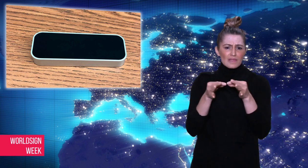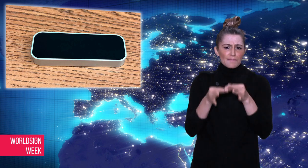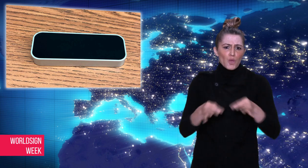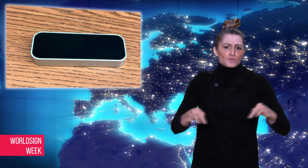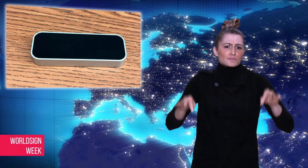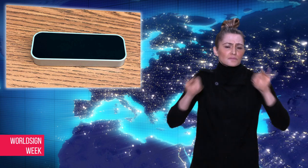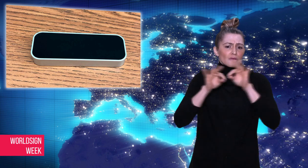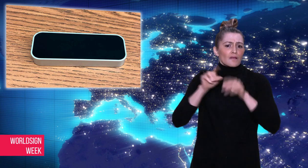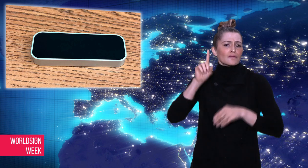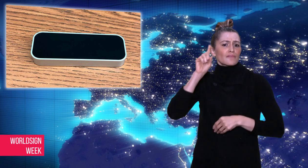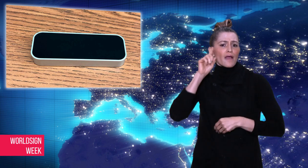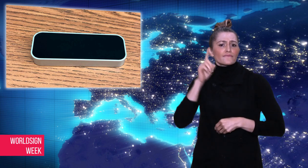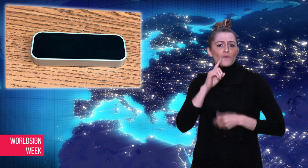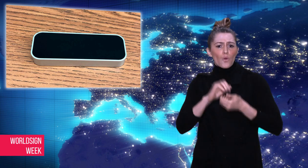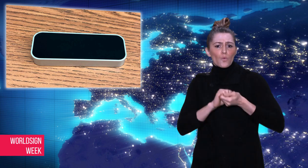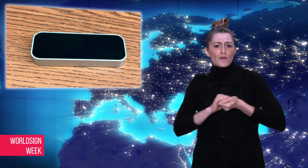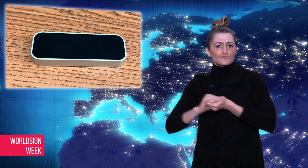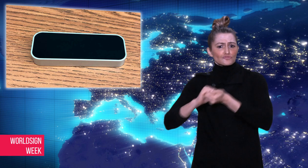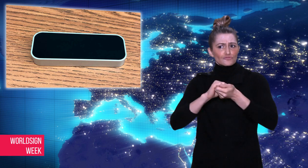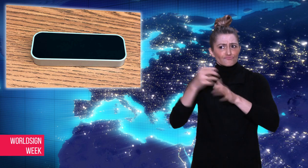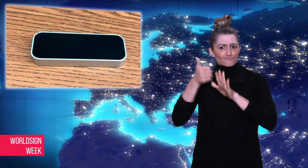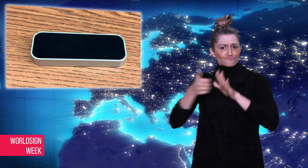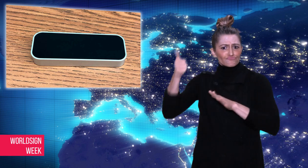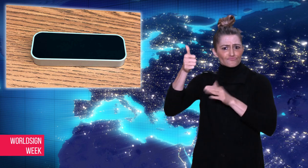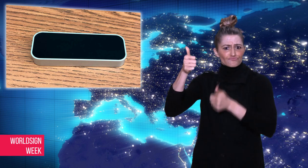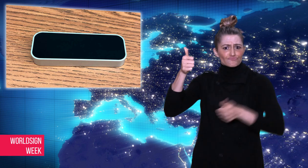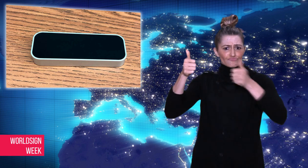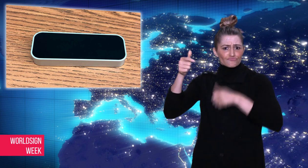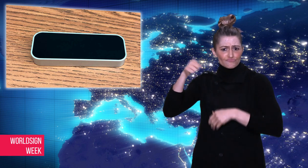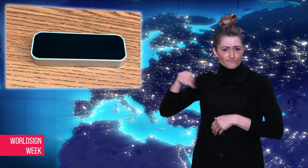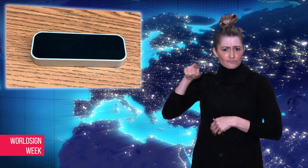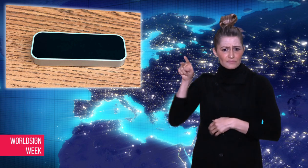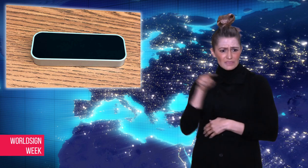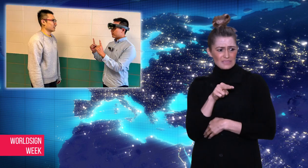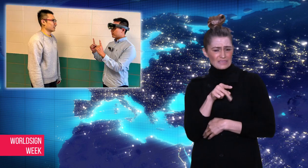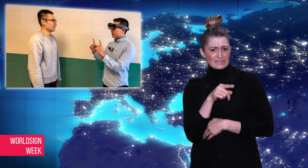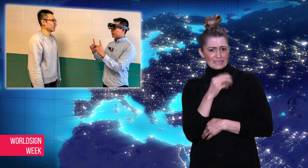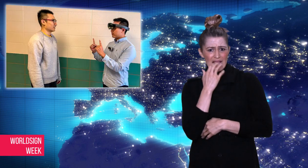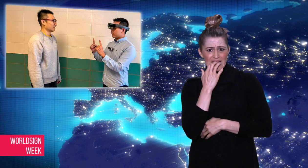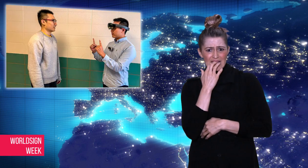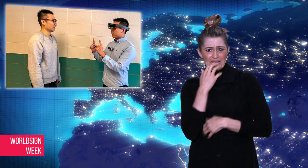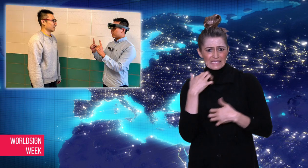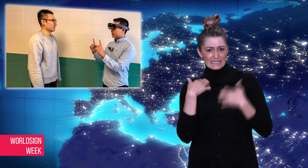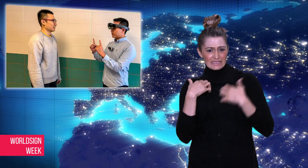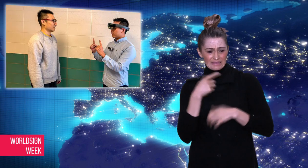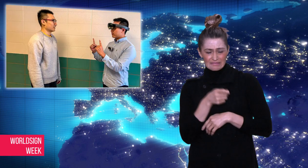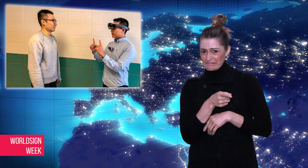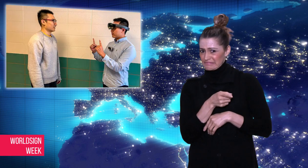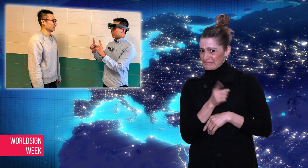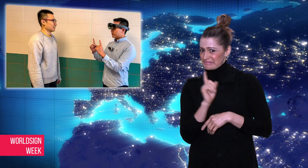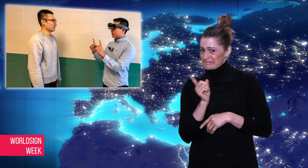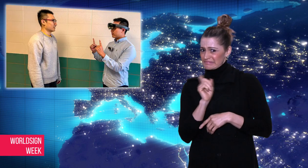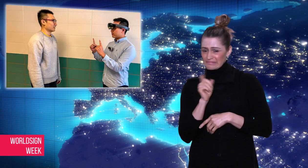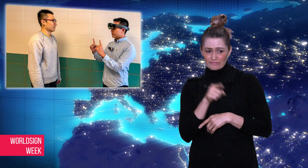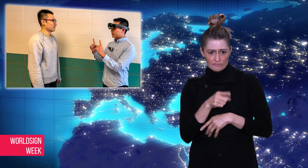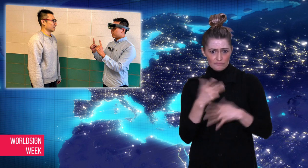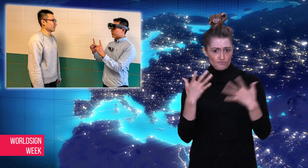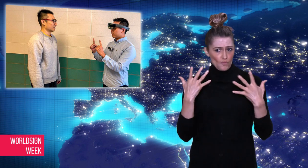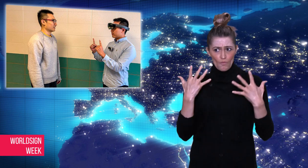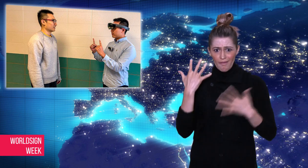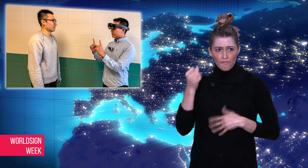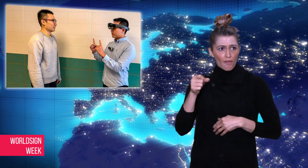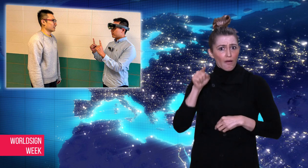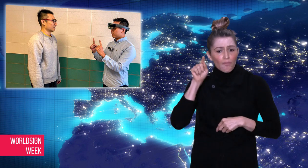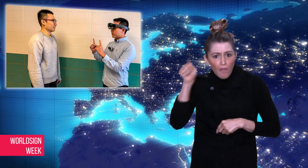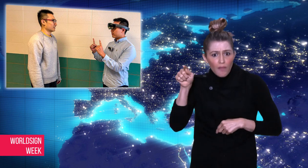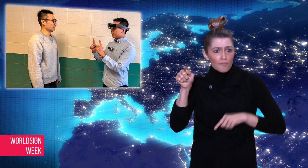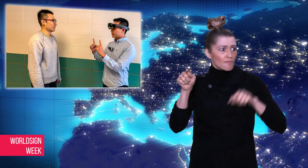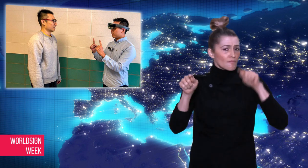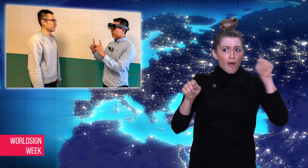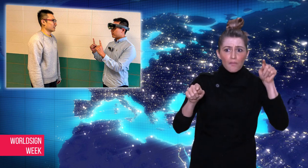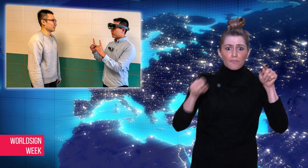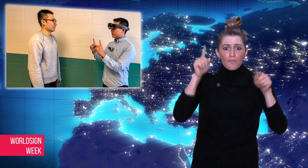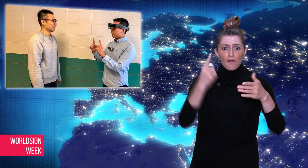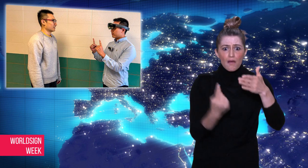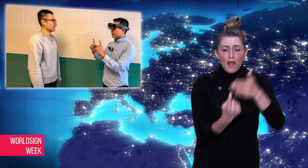Major Deaf organization leaders are concerned this